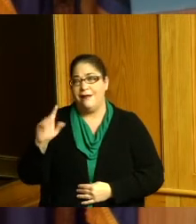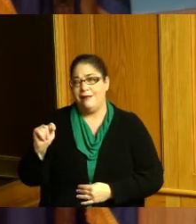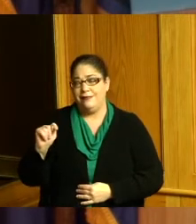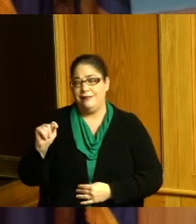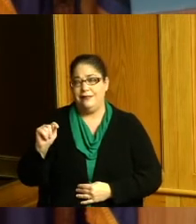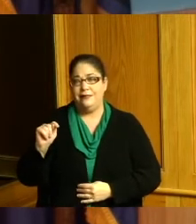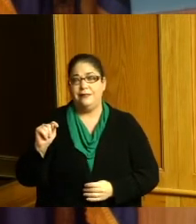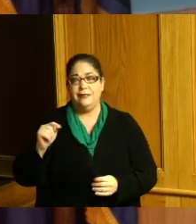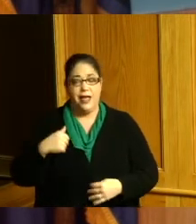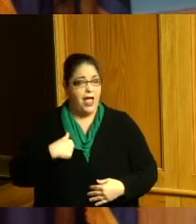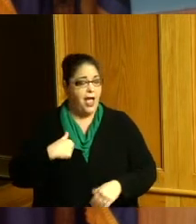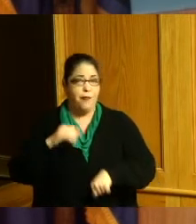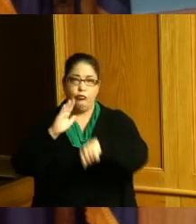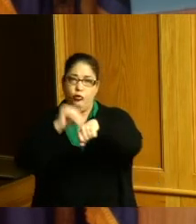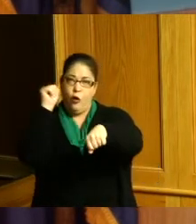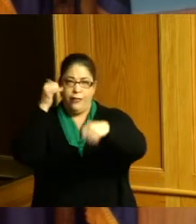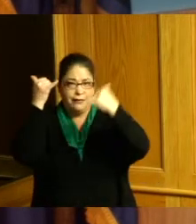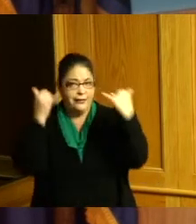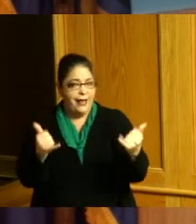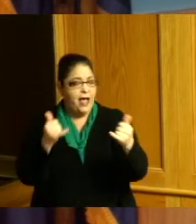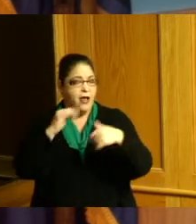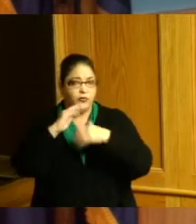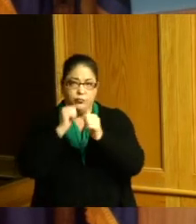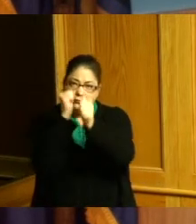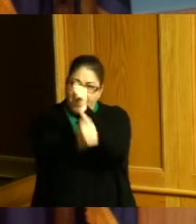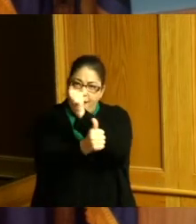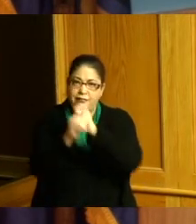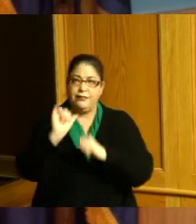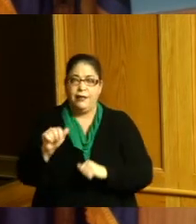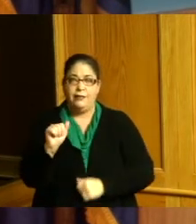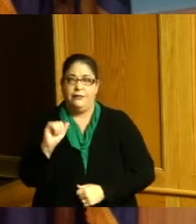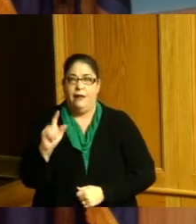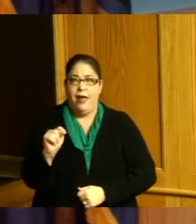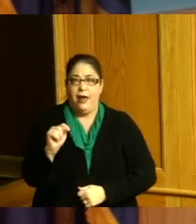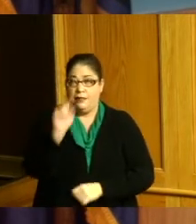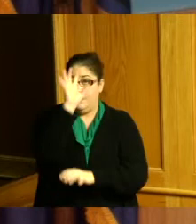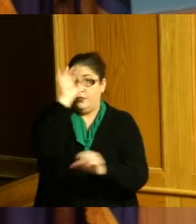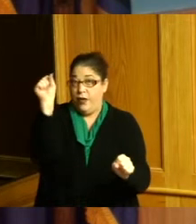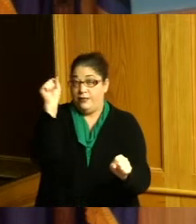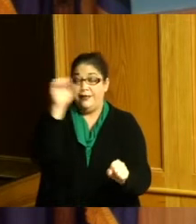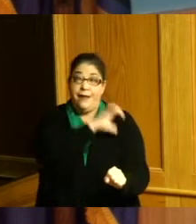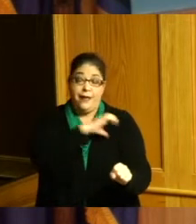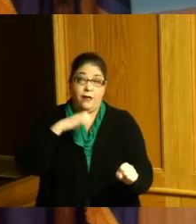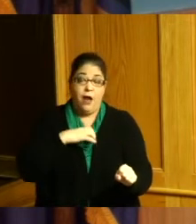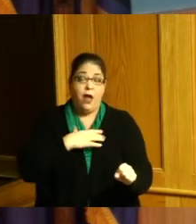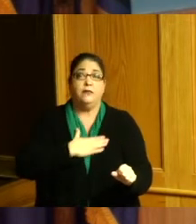calling for that act to be passed immediately by the President and the Congress if we really